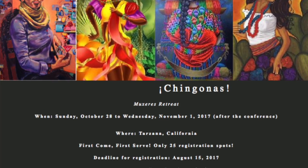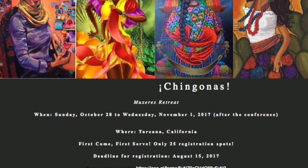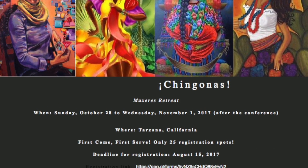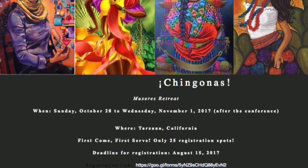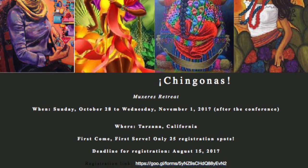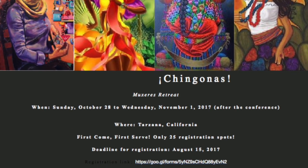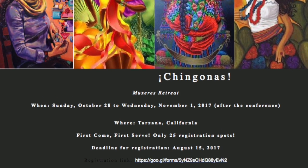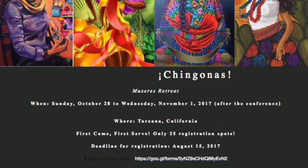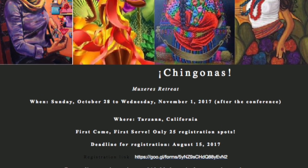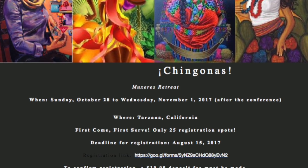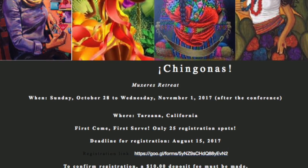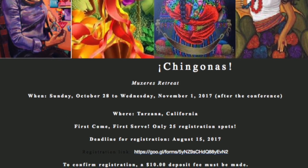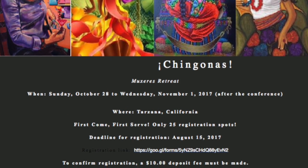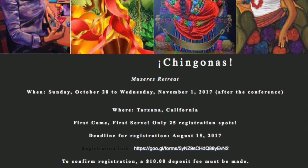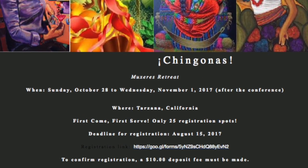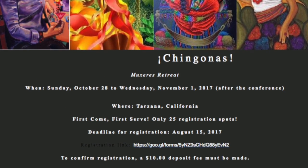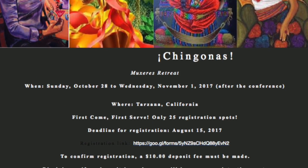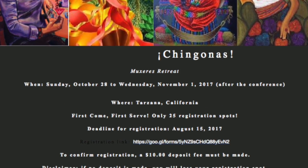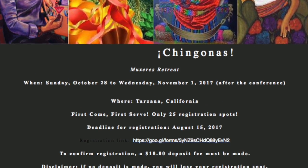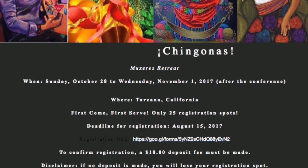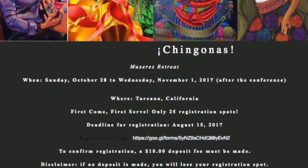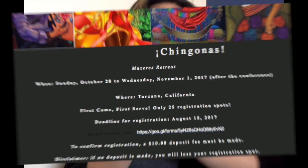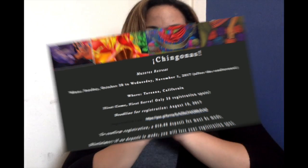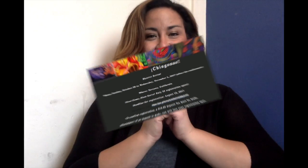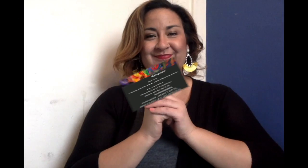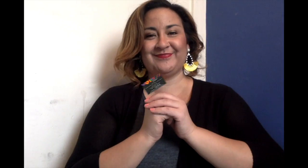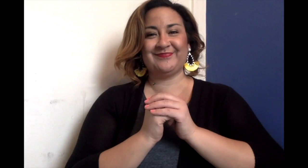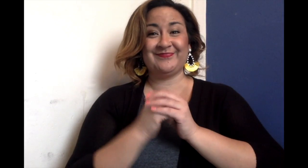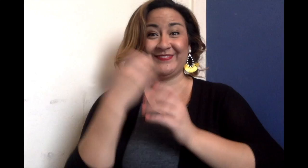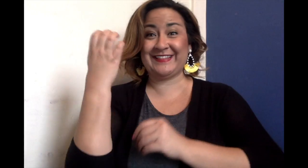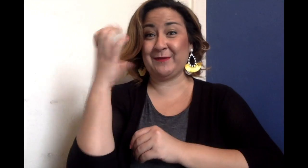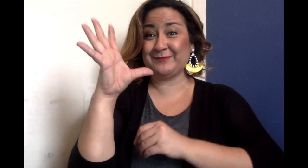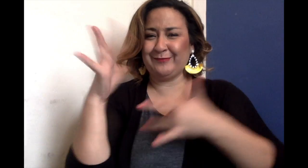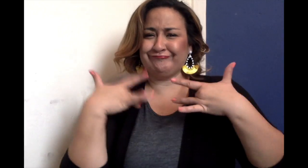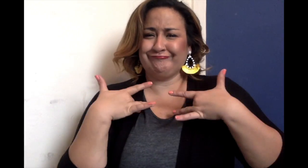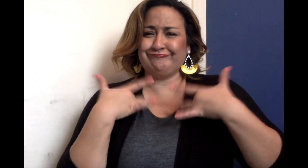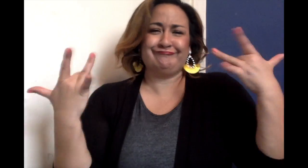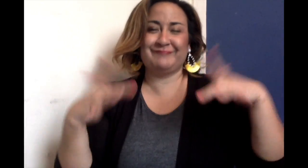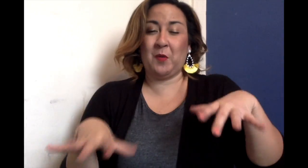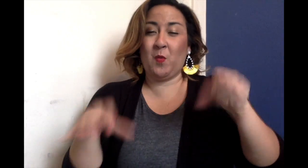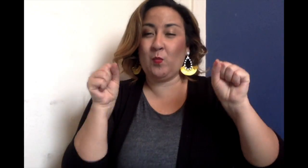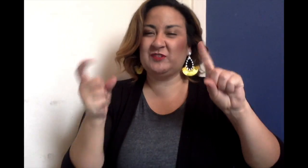Hi! Council de Manos is excited to host the first ever Muxers Retreat!